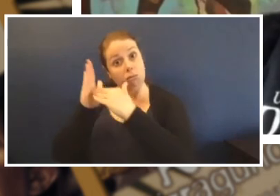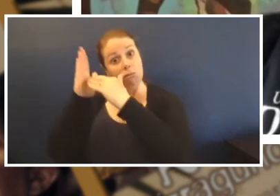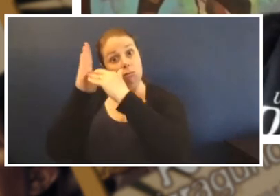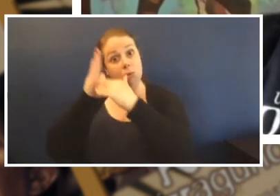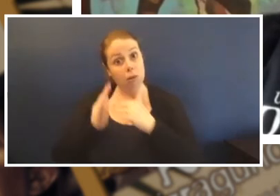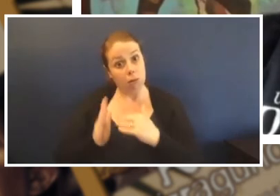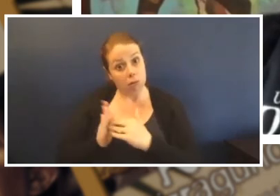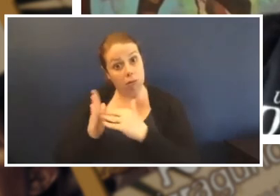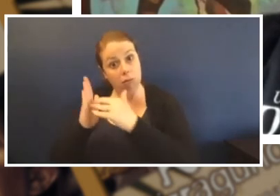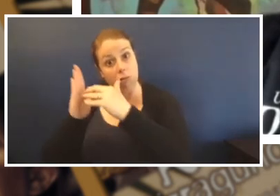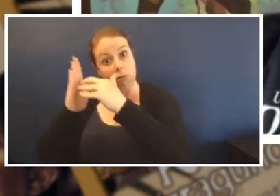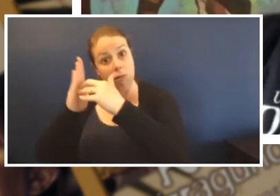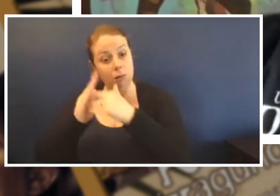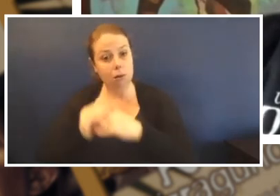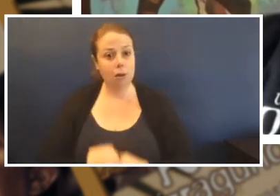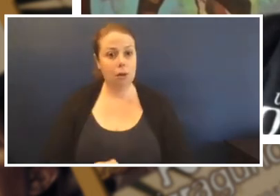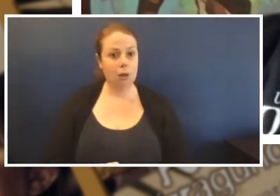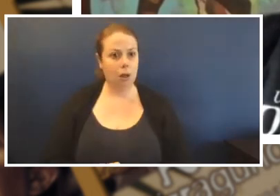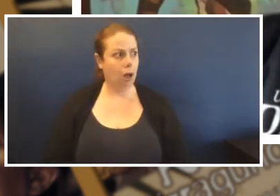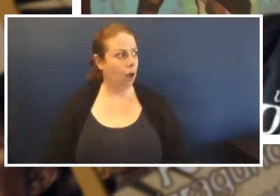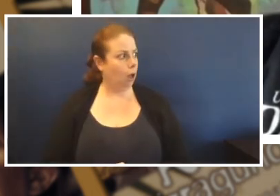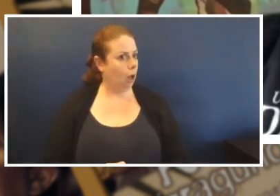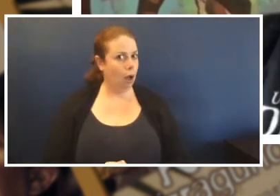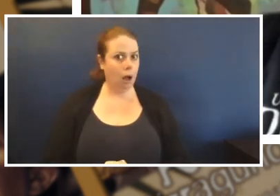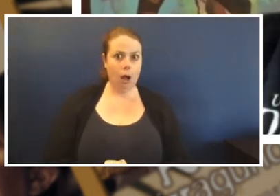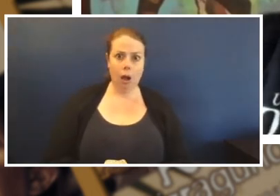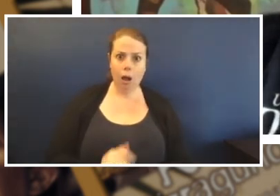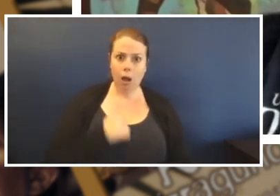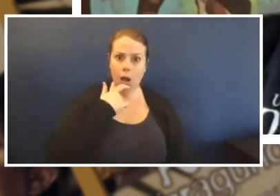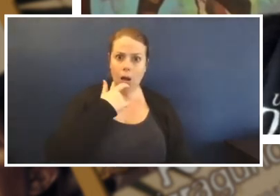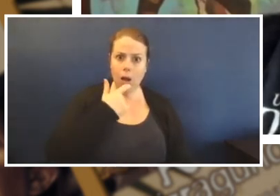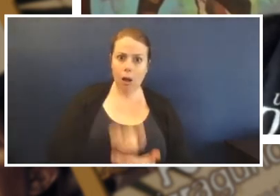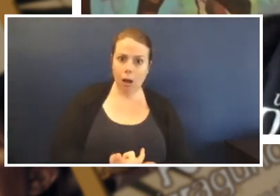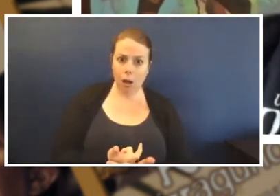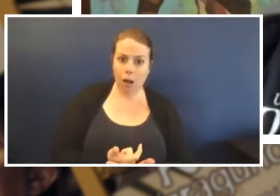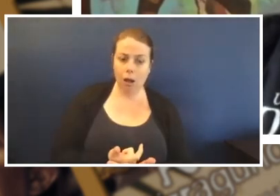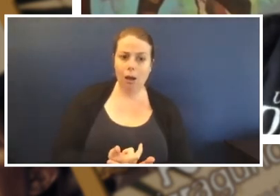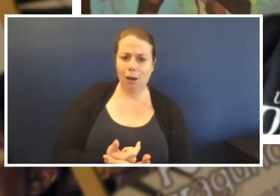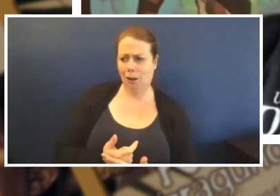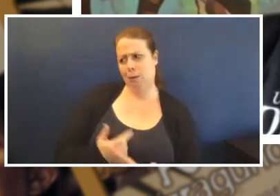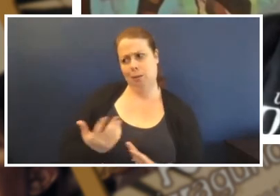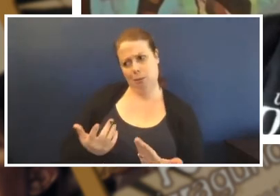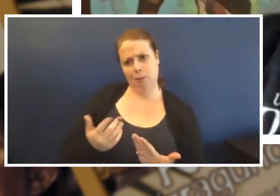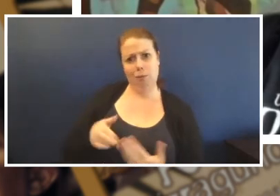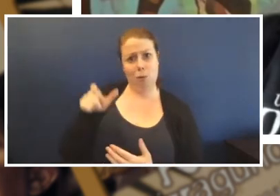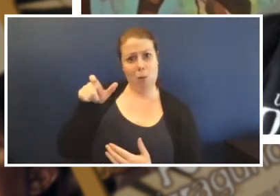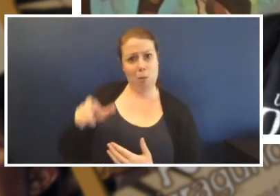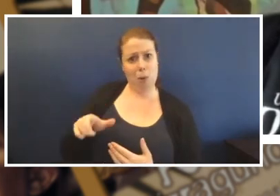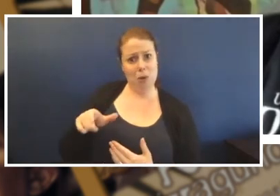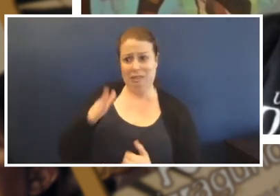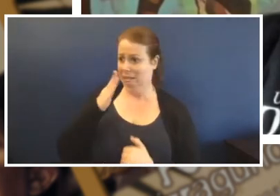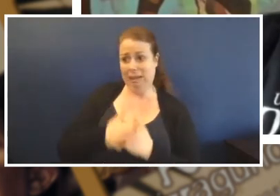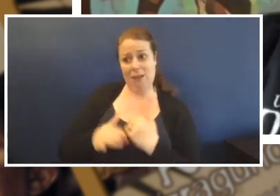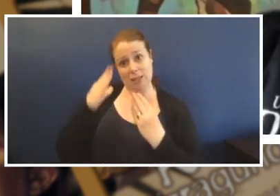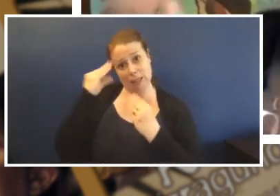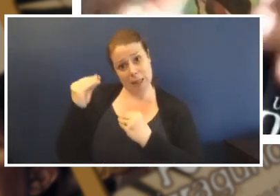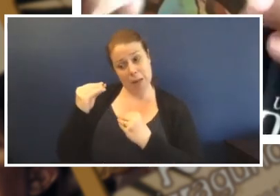she went, Mum said for someone who can't sleep you did very well and you know what she said?